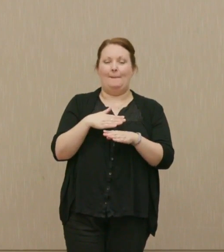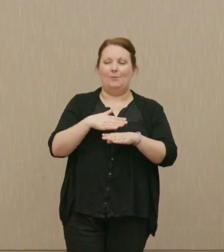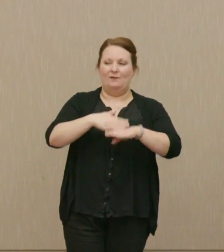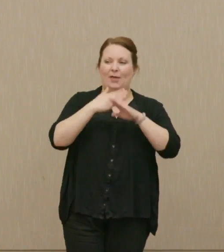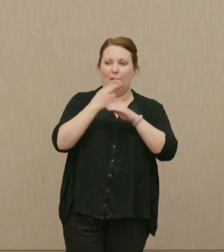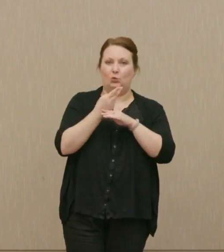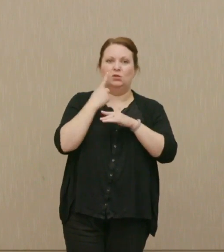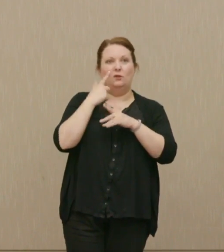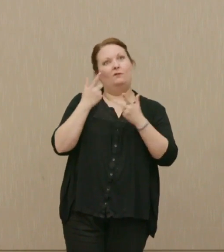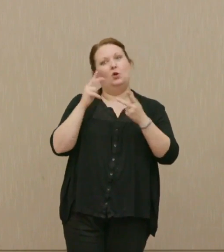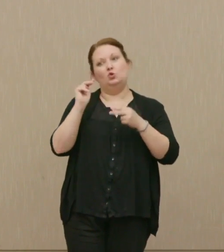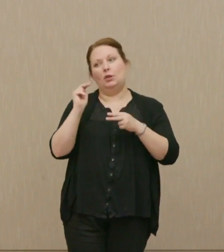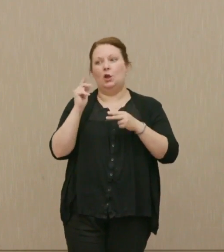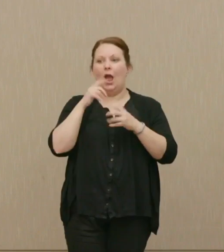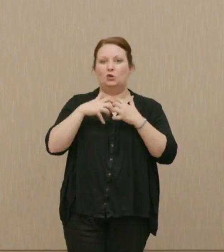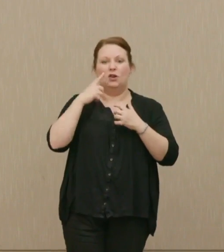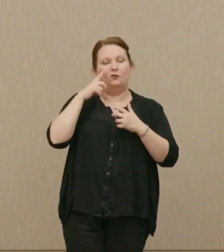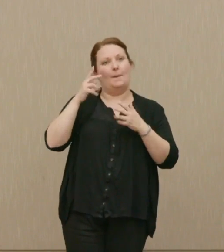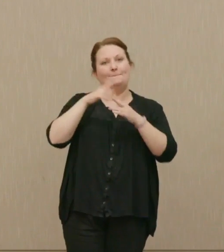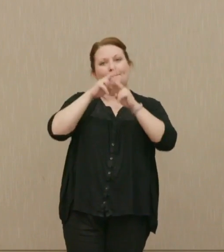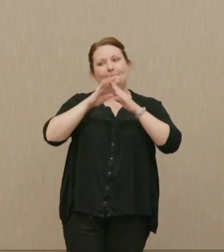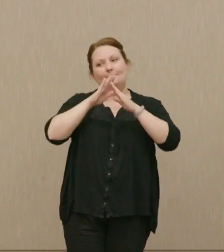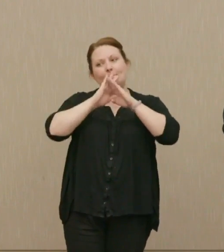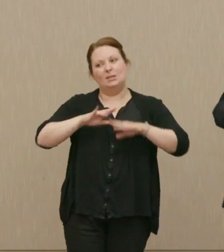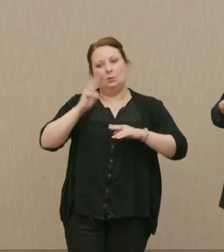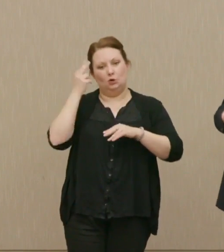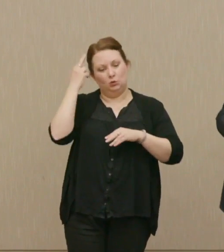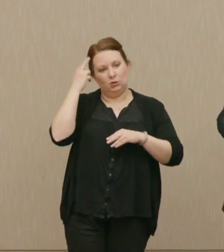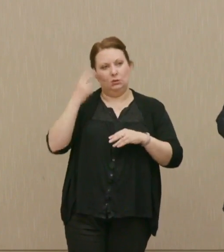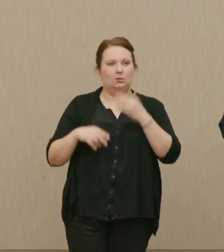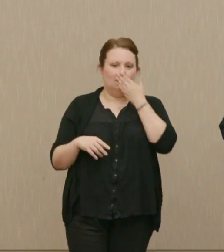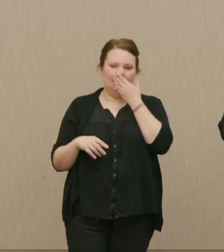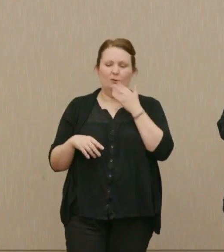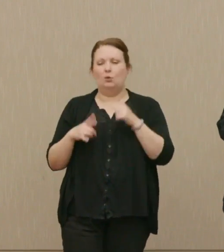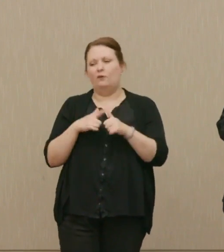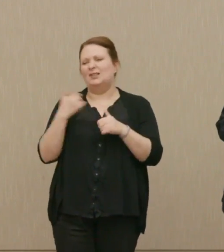Dr. Ellsberg: Well, I'm not ... The question of whether nuclear energy ... first of all,